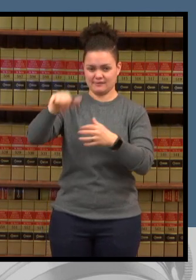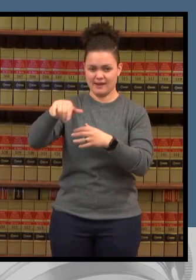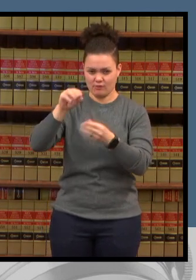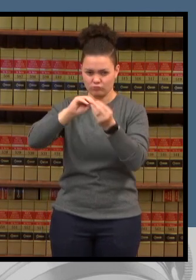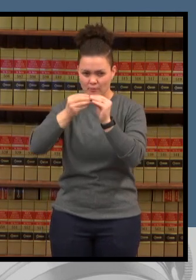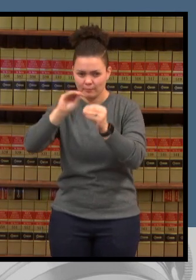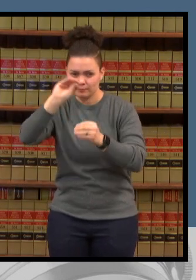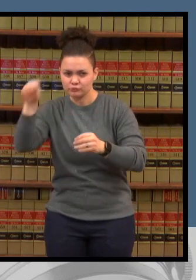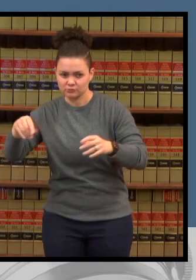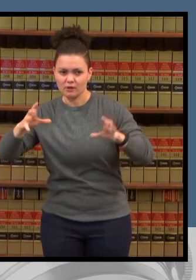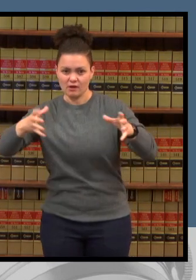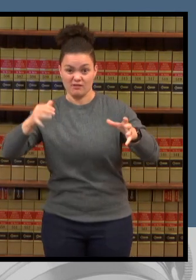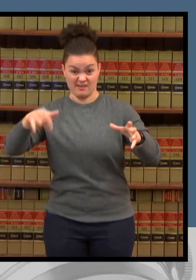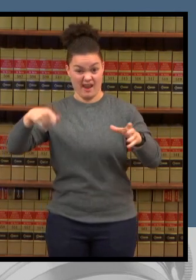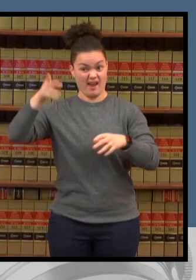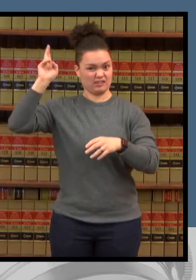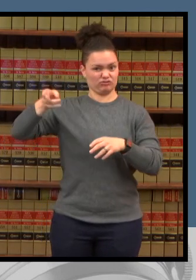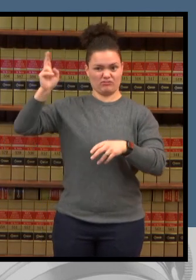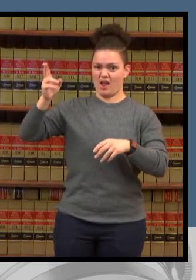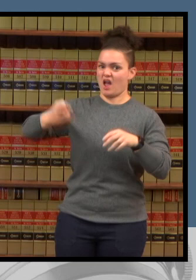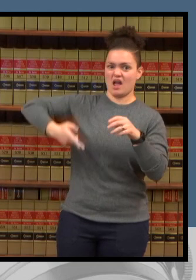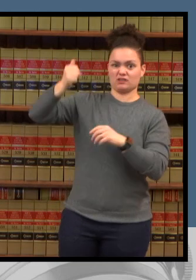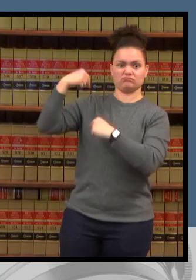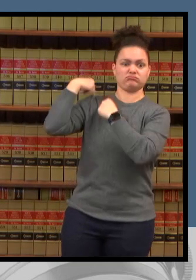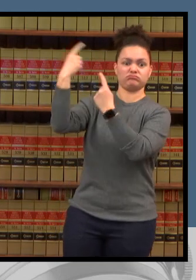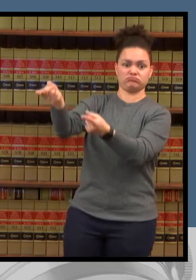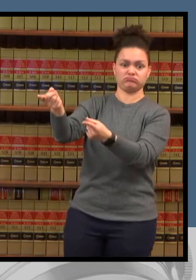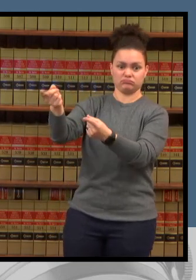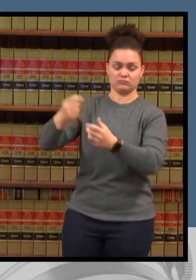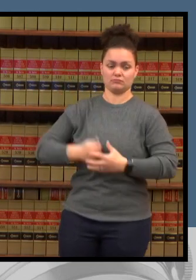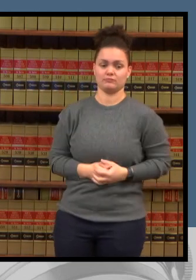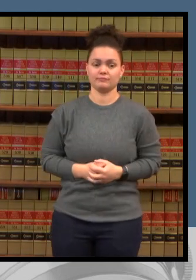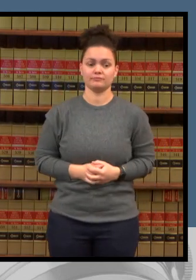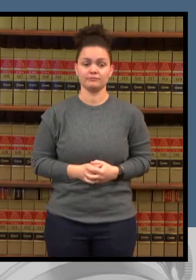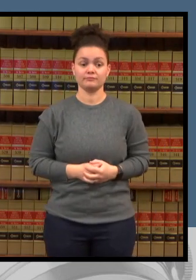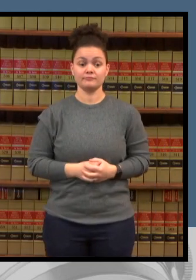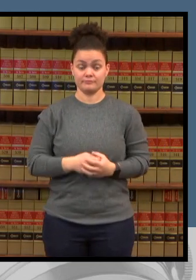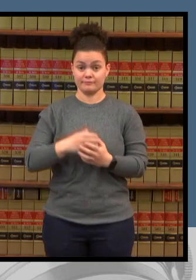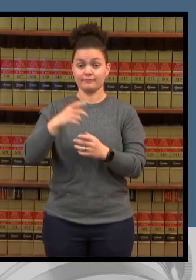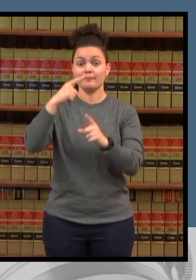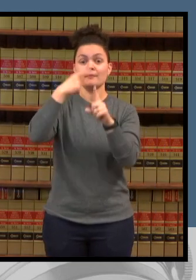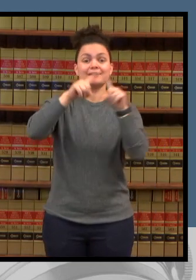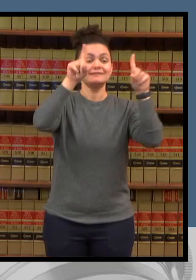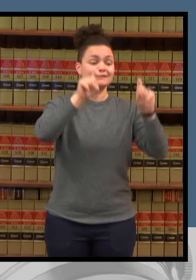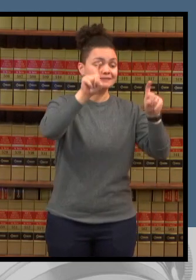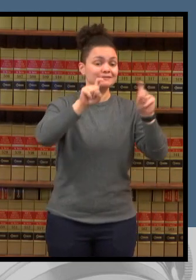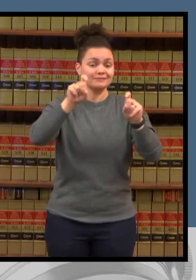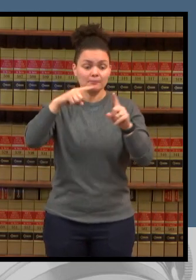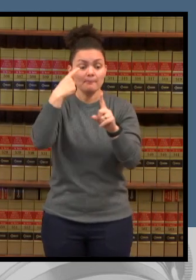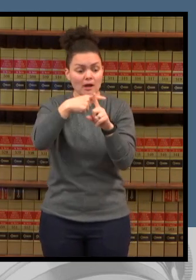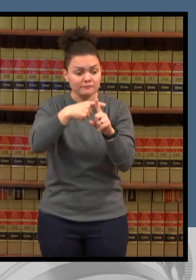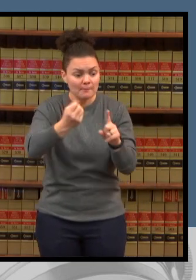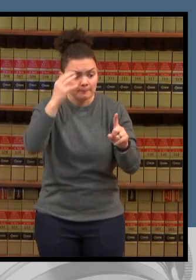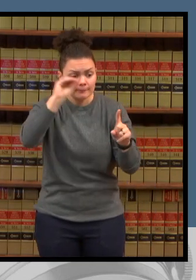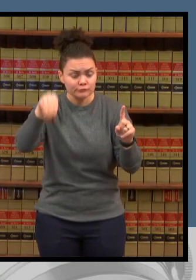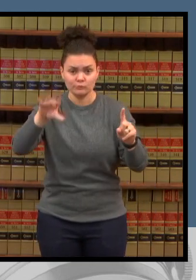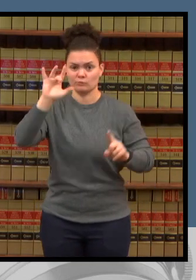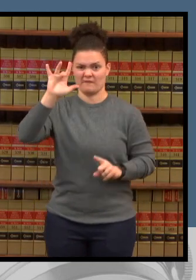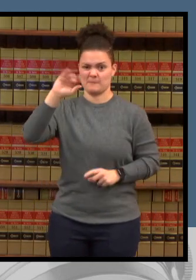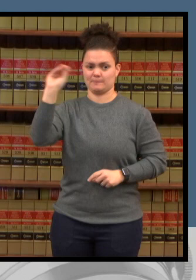rate is nearly 25 percent that means one in four people being tested are testing positive and